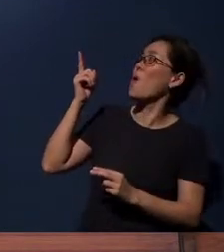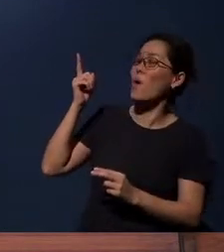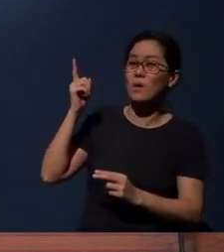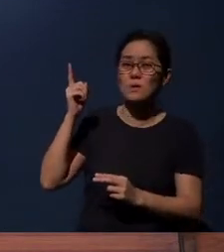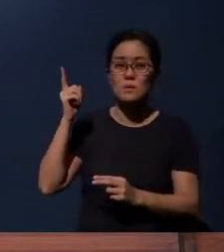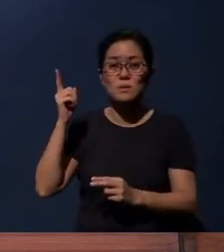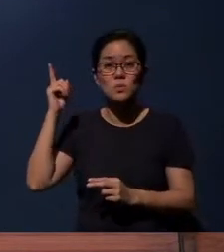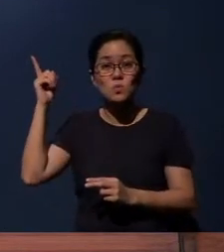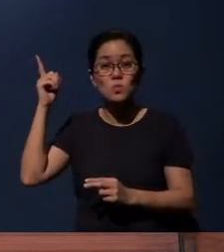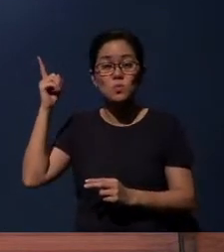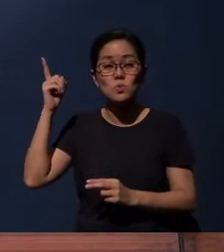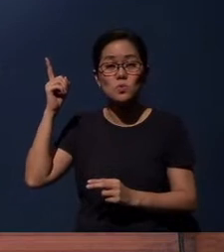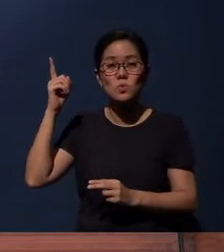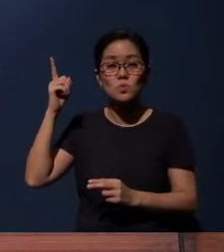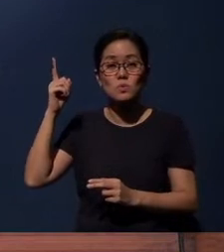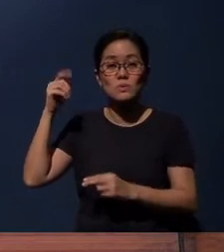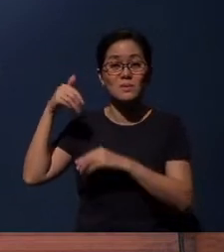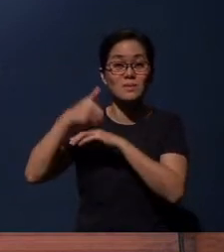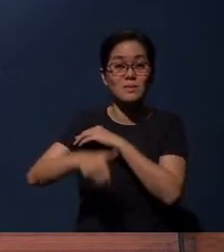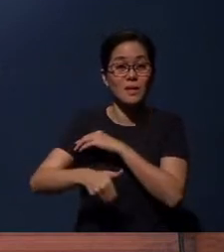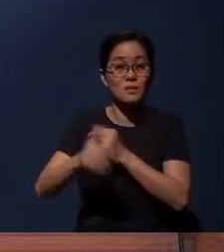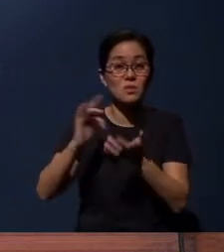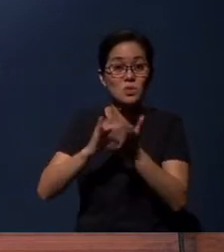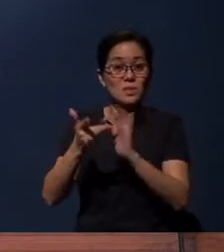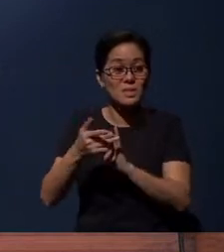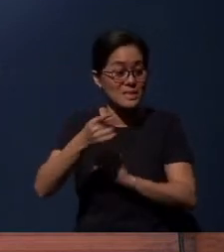You sent Jesus to save them as well.